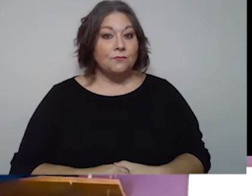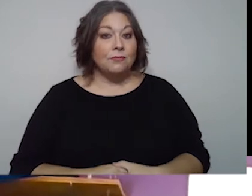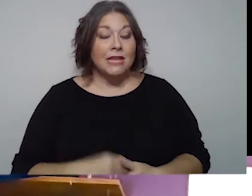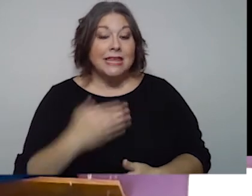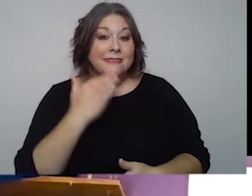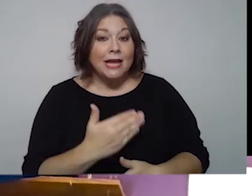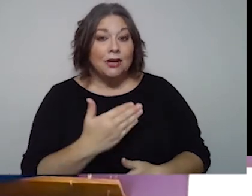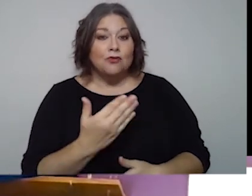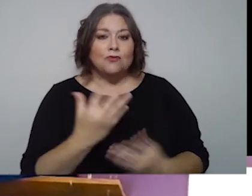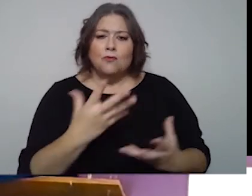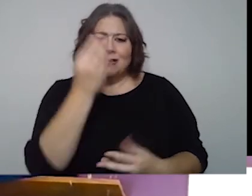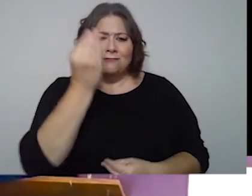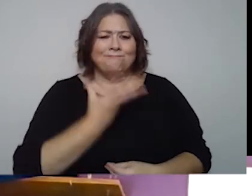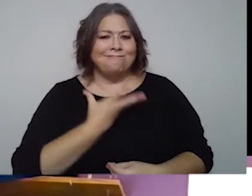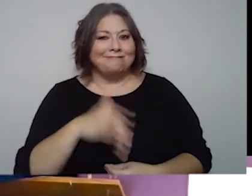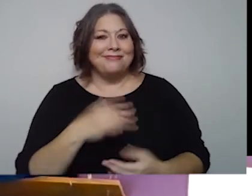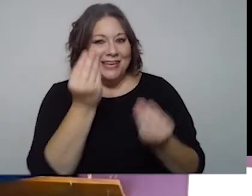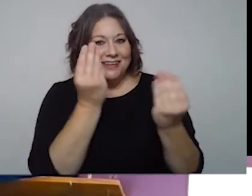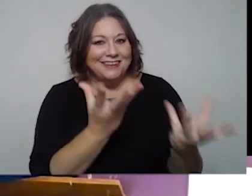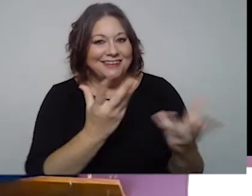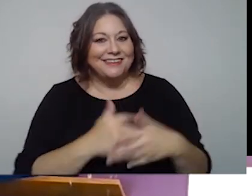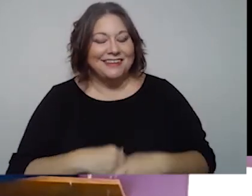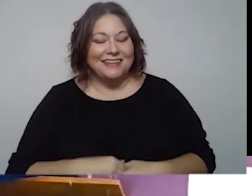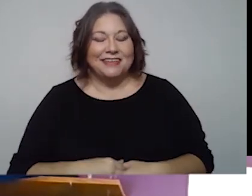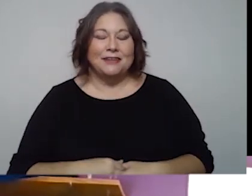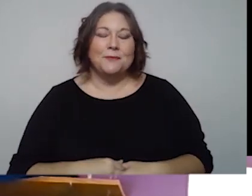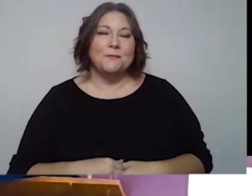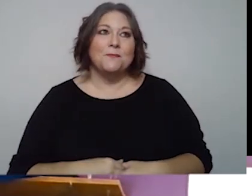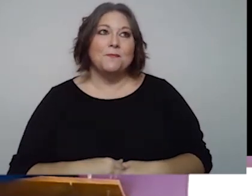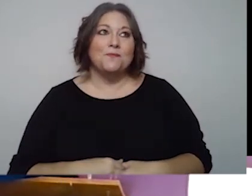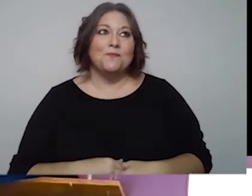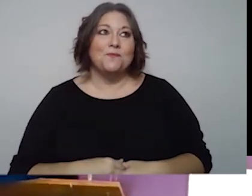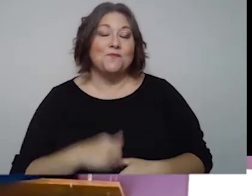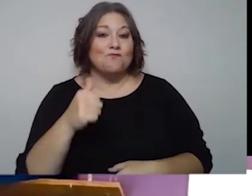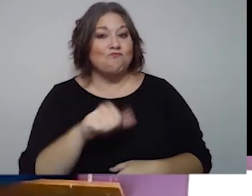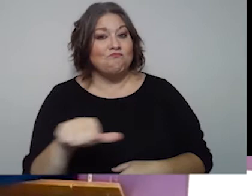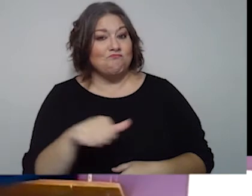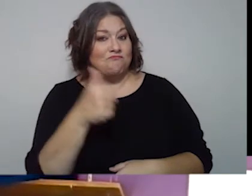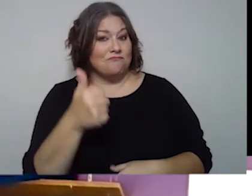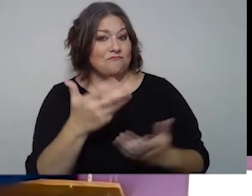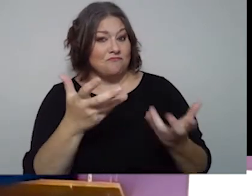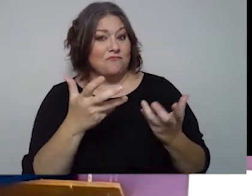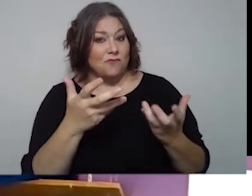Max: Thank you so much for sharing that information. Is there anything else you want to share